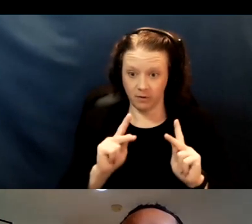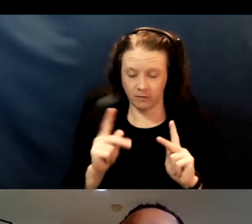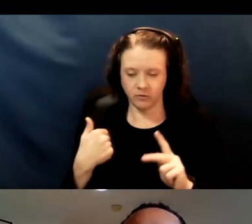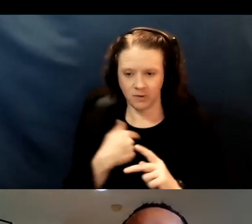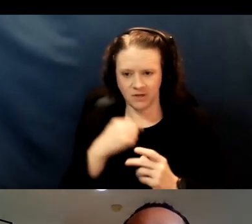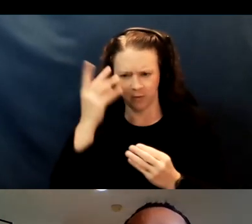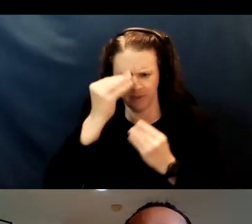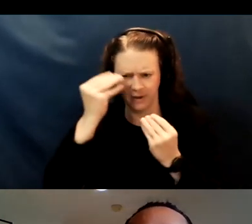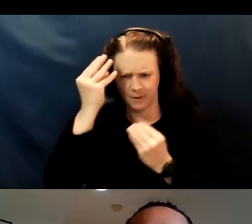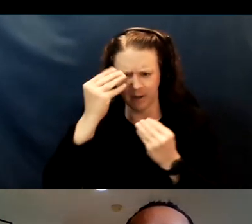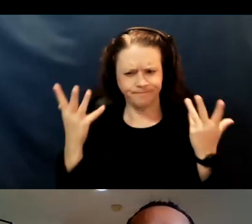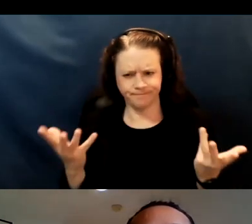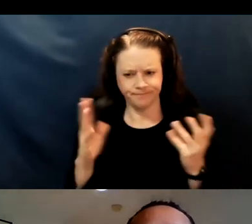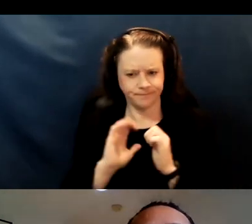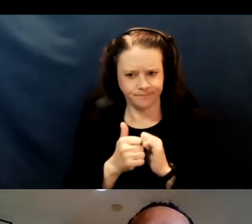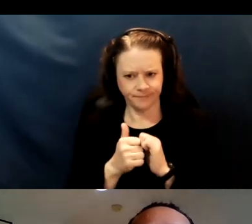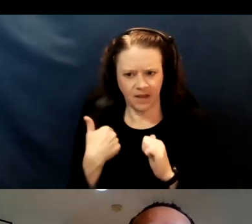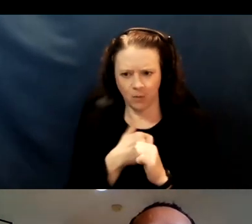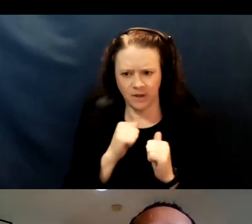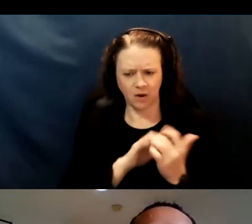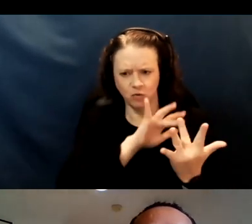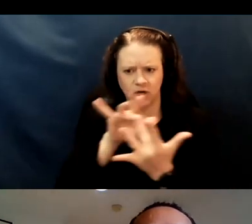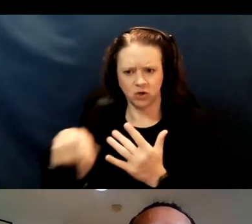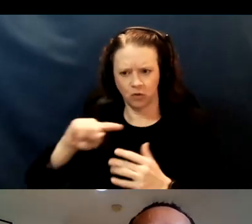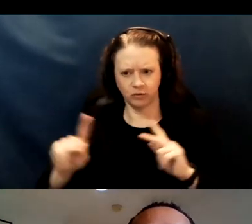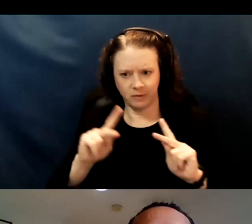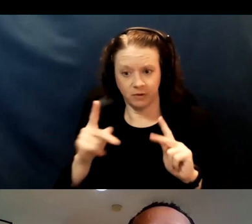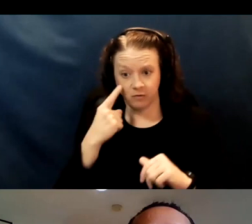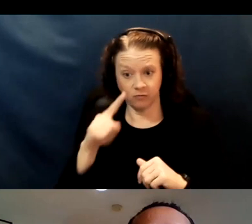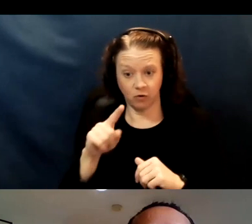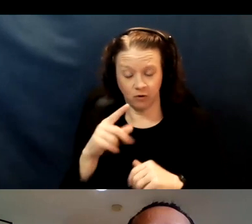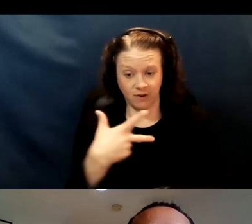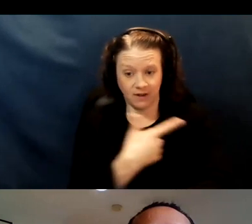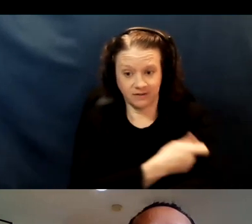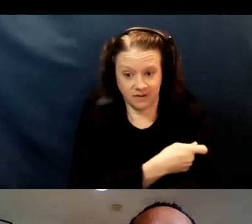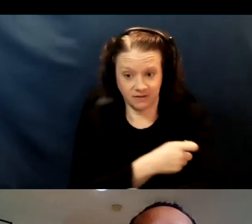how to reach these individuals for vaccines and get the vaccines to them.